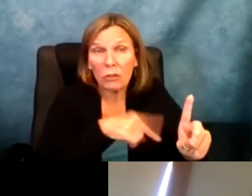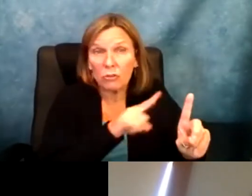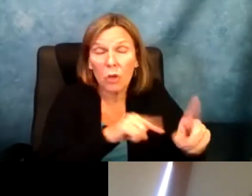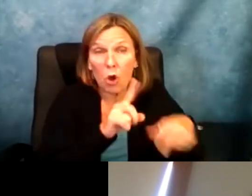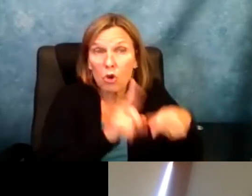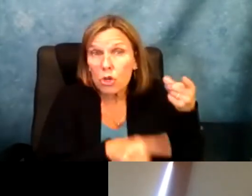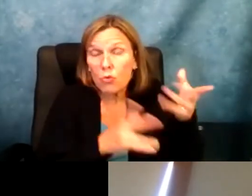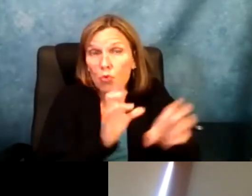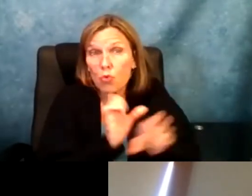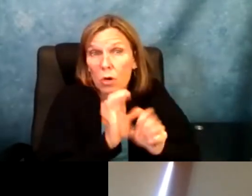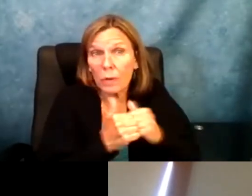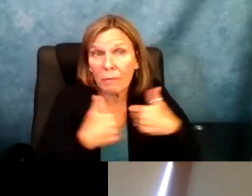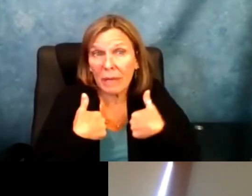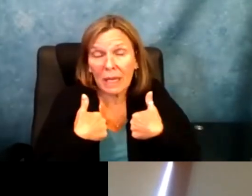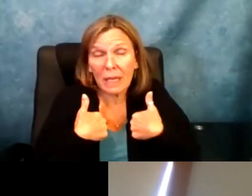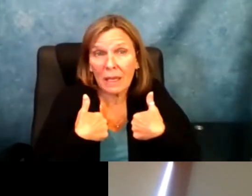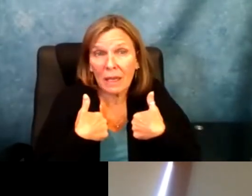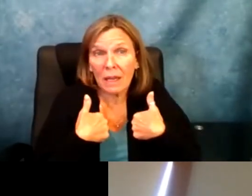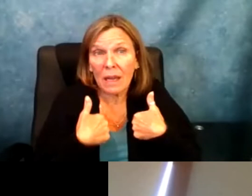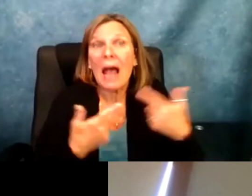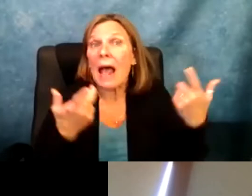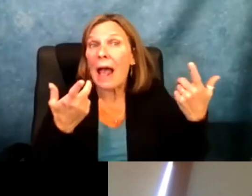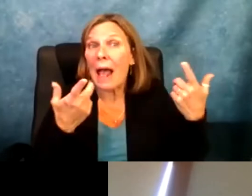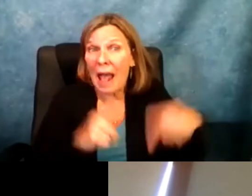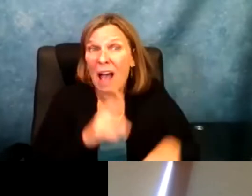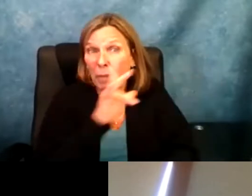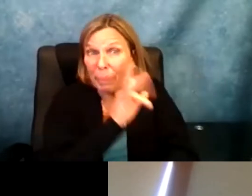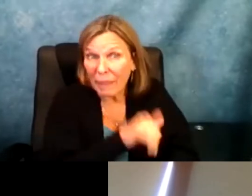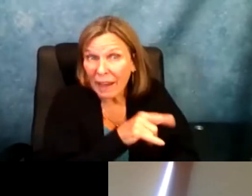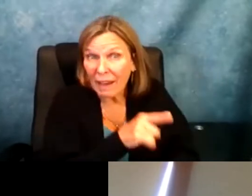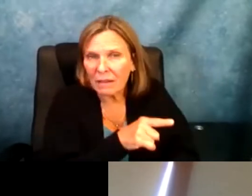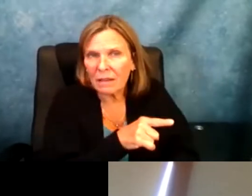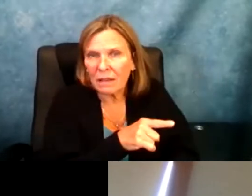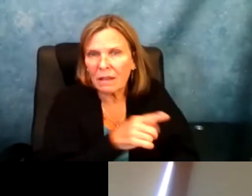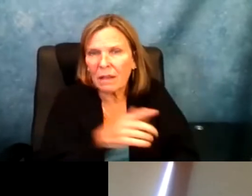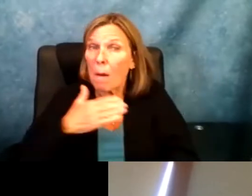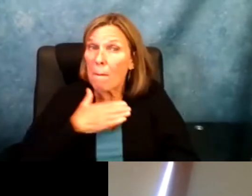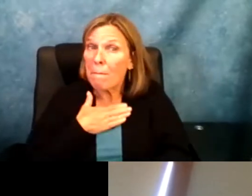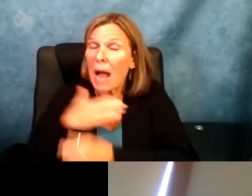coordinators who were unable to work with me